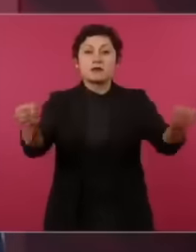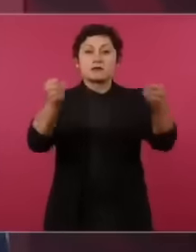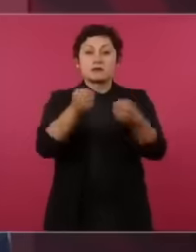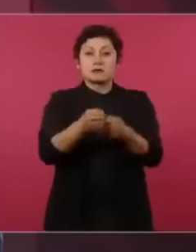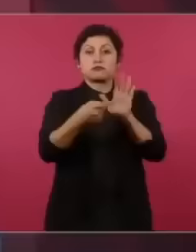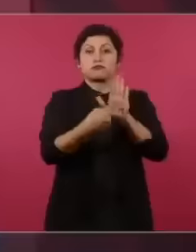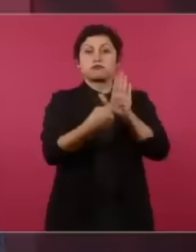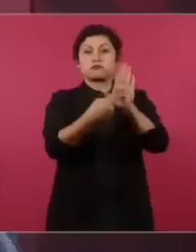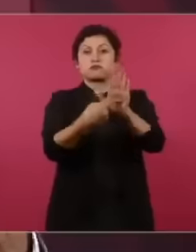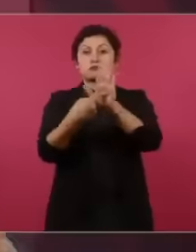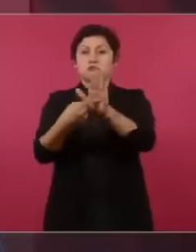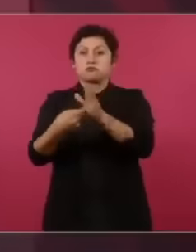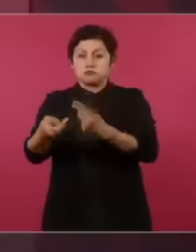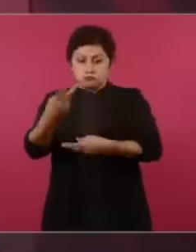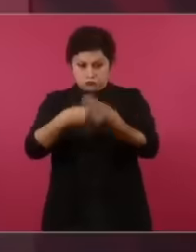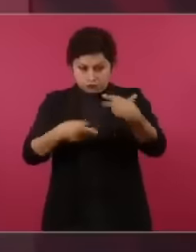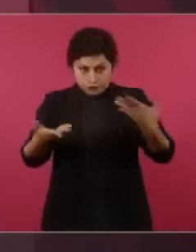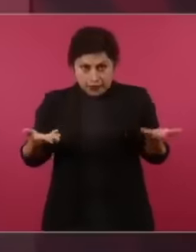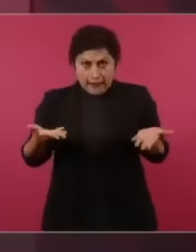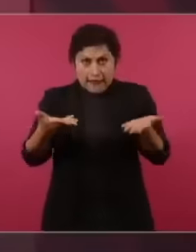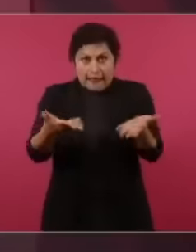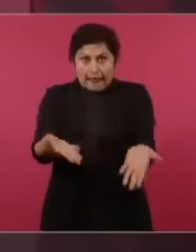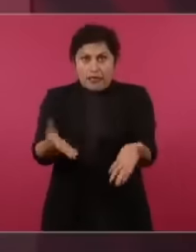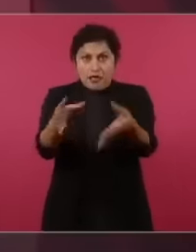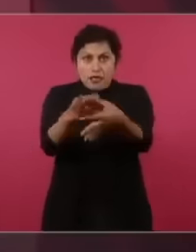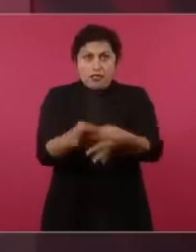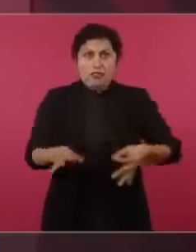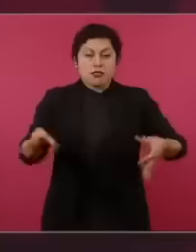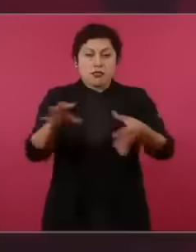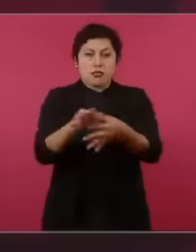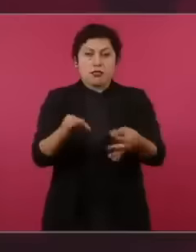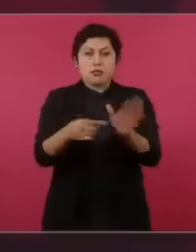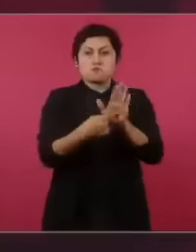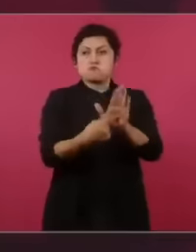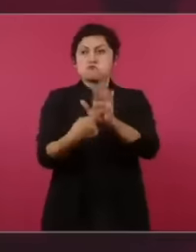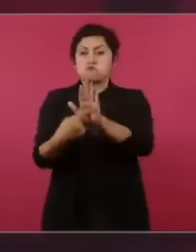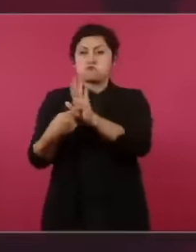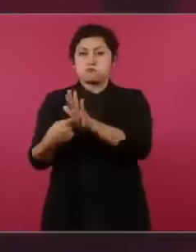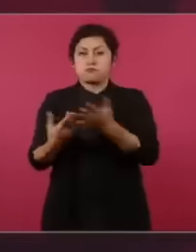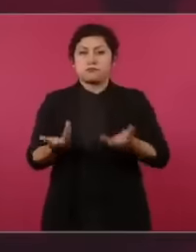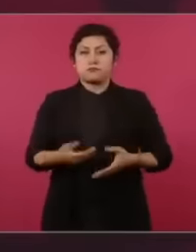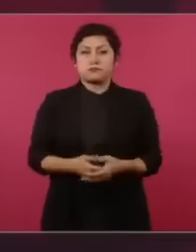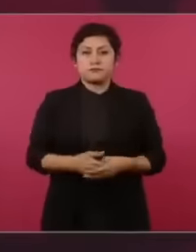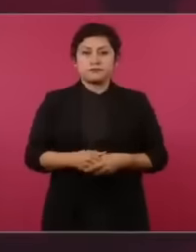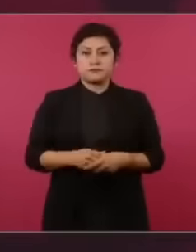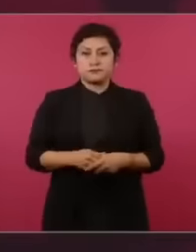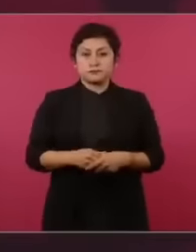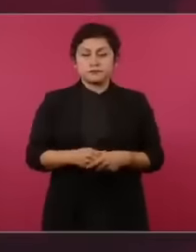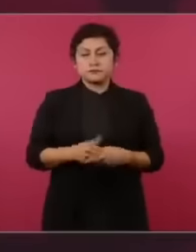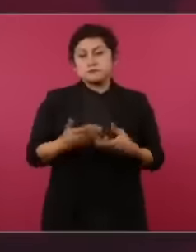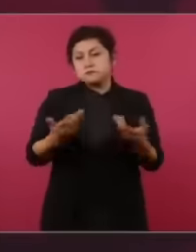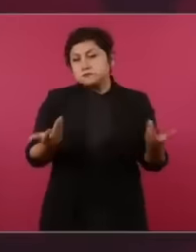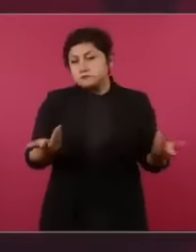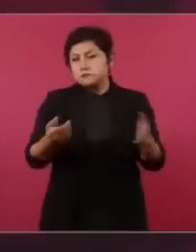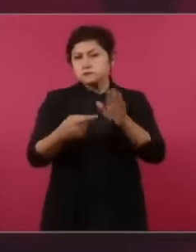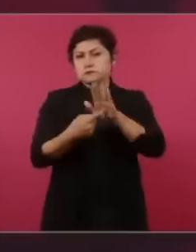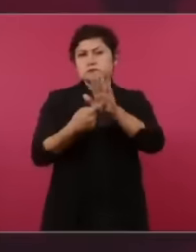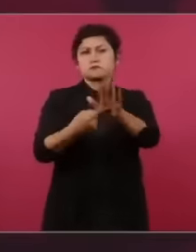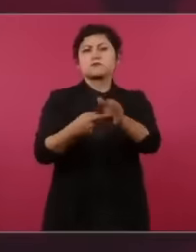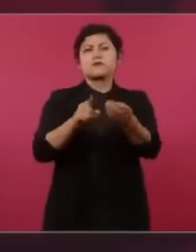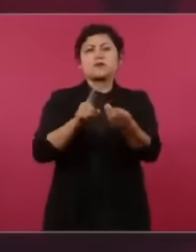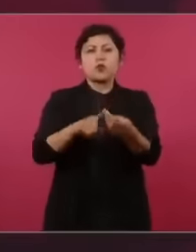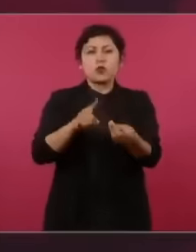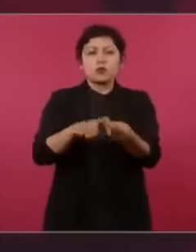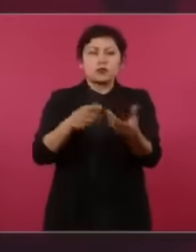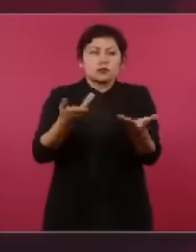be known, to present in the State media,